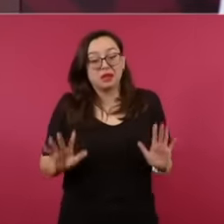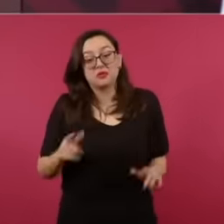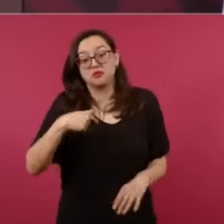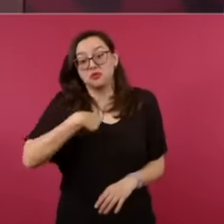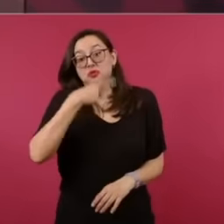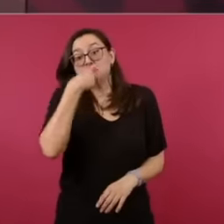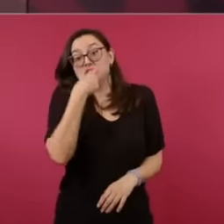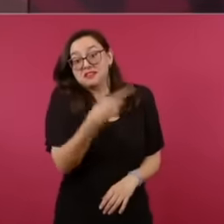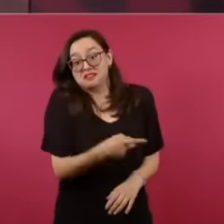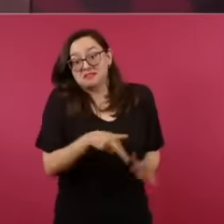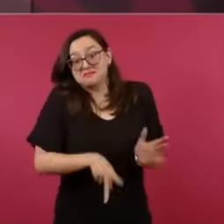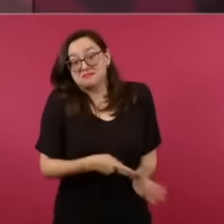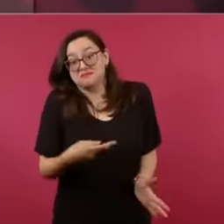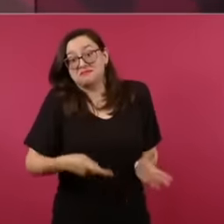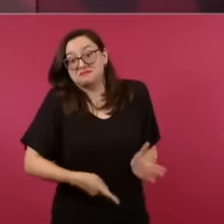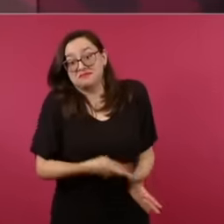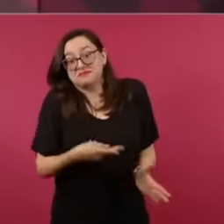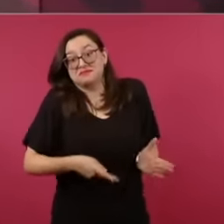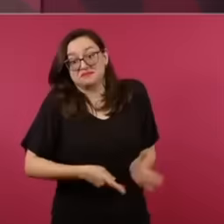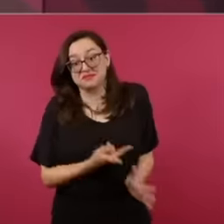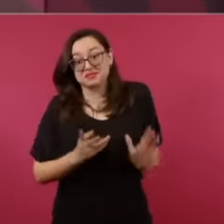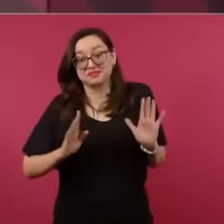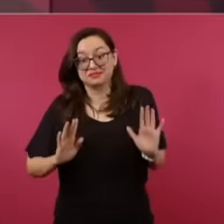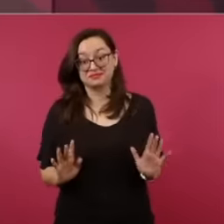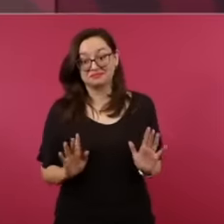. So